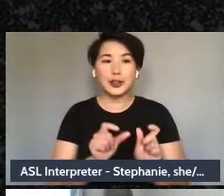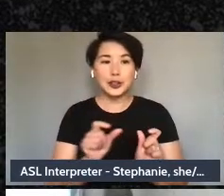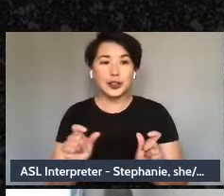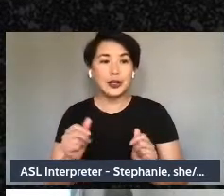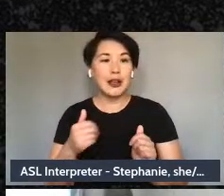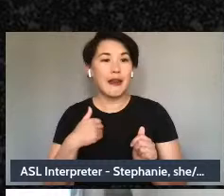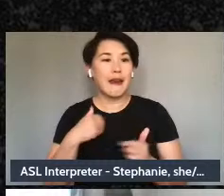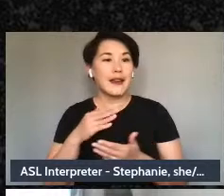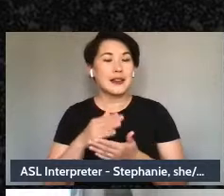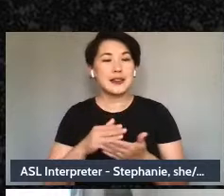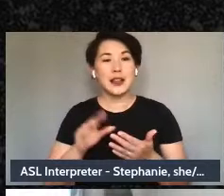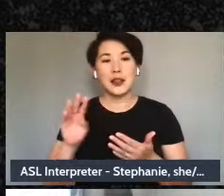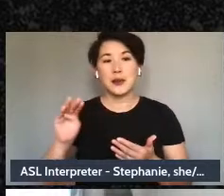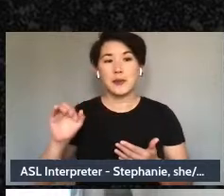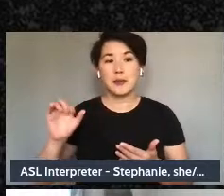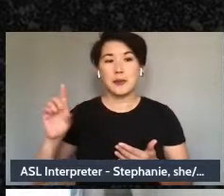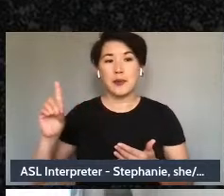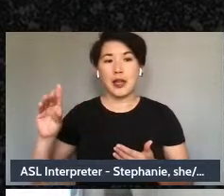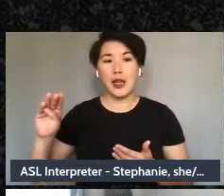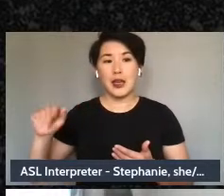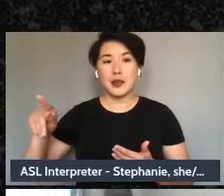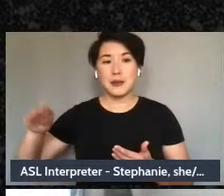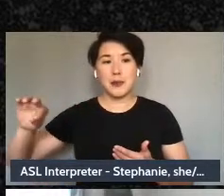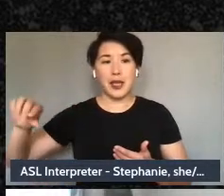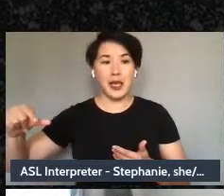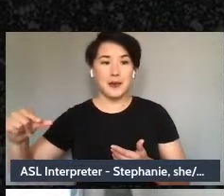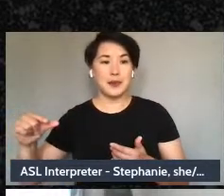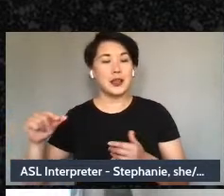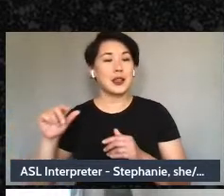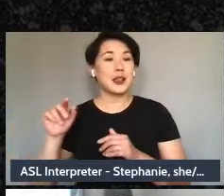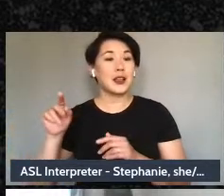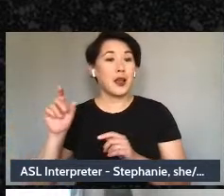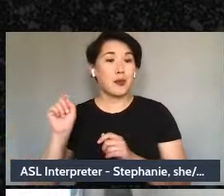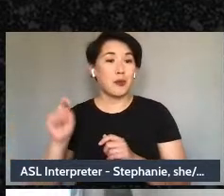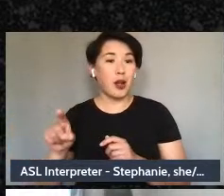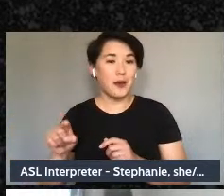So one of the things that we'll have for you all at the end of this is one making our slides